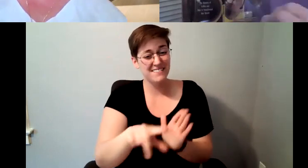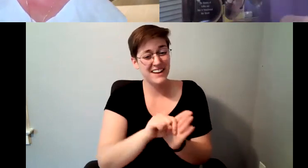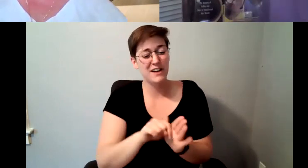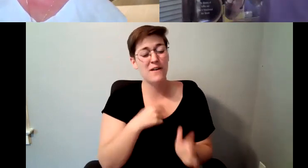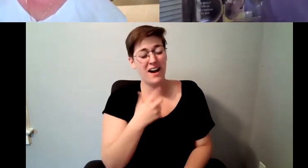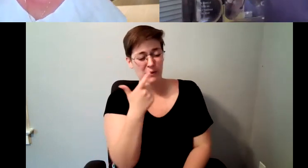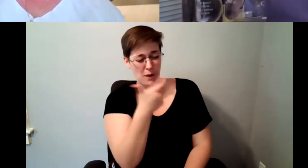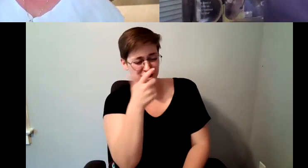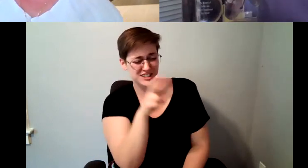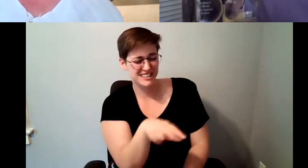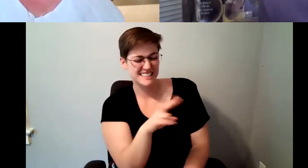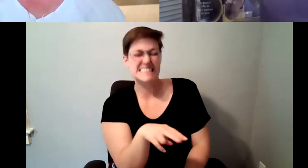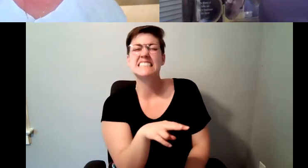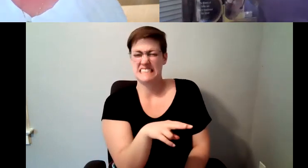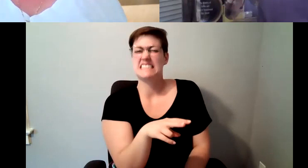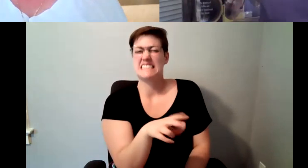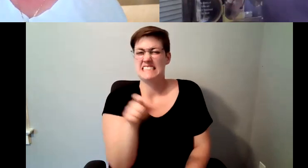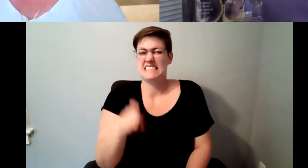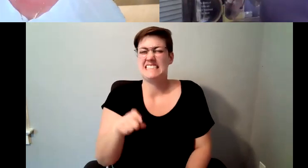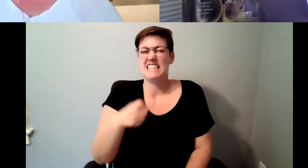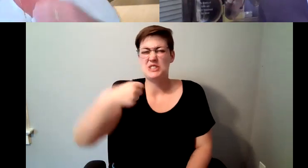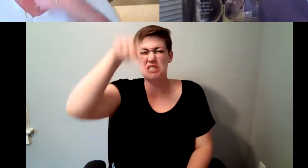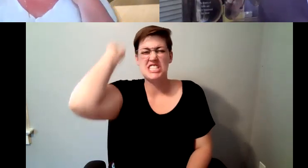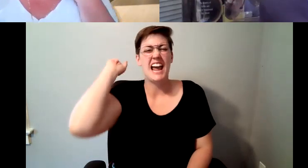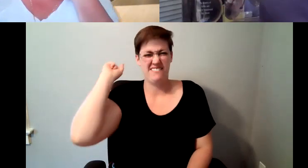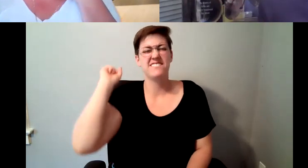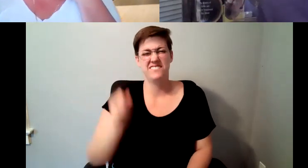rate, that that was that was all it took and I'm awfully glad that I that I do that now.